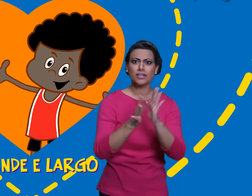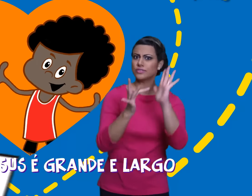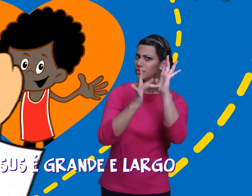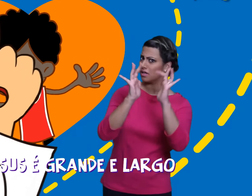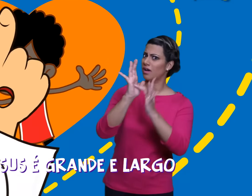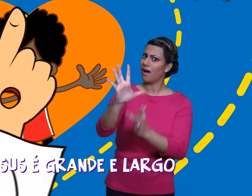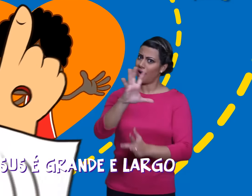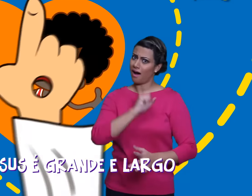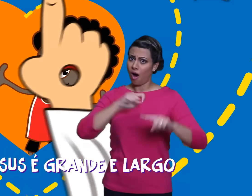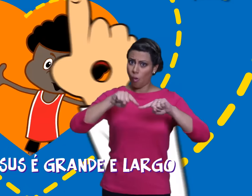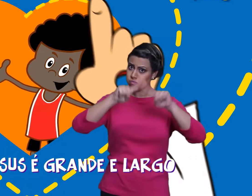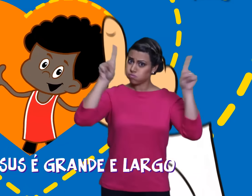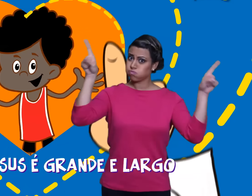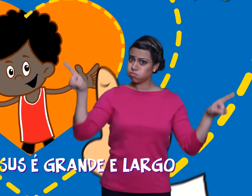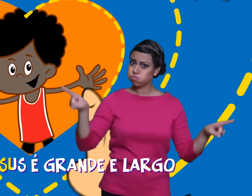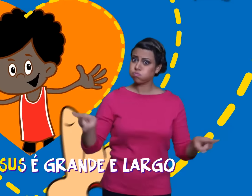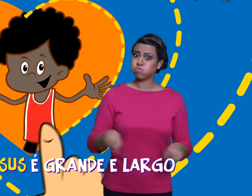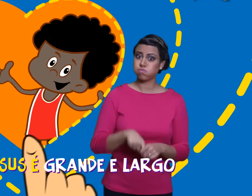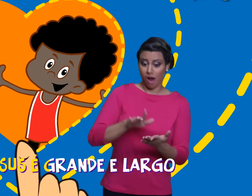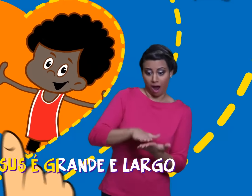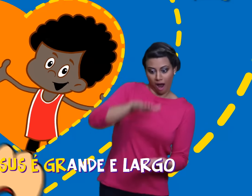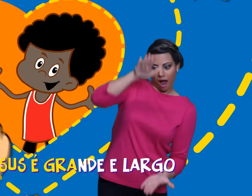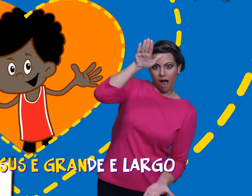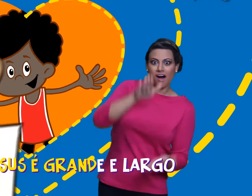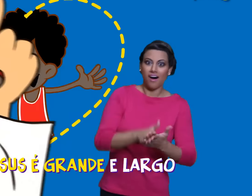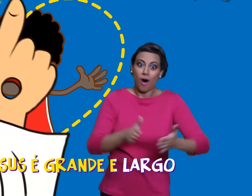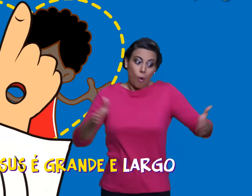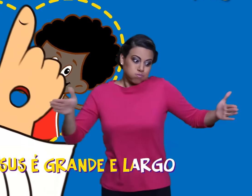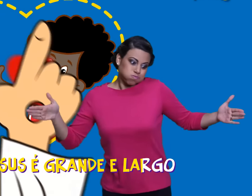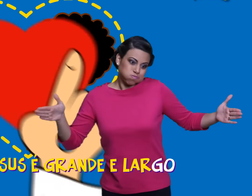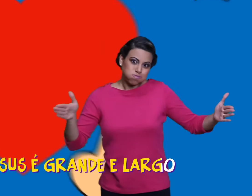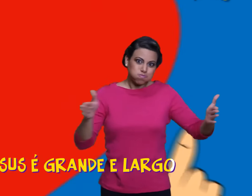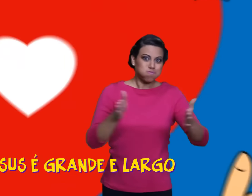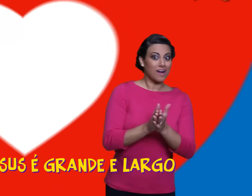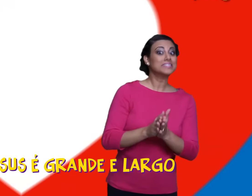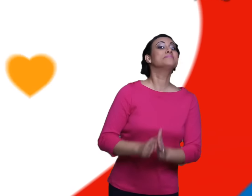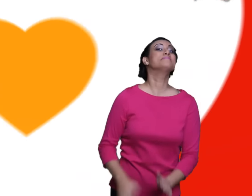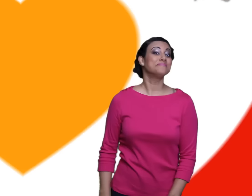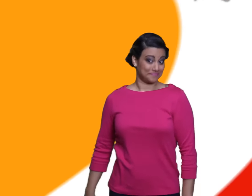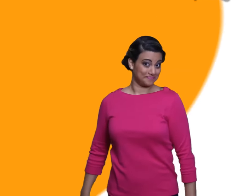THE LOVE OF JESUS IS BIG AND WIDE